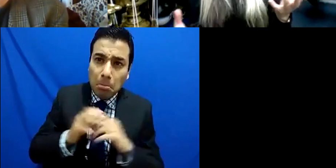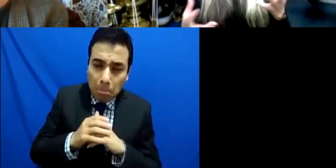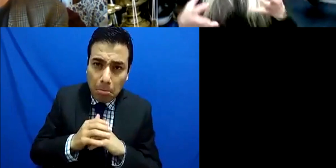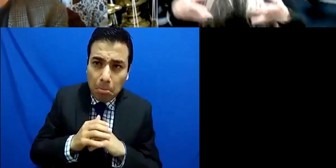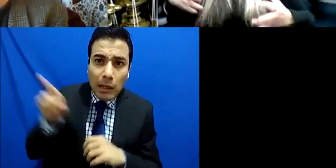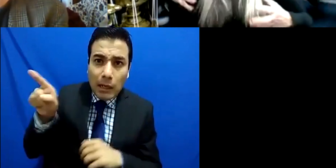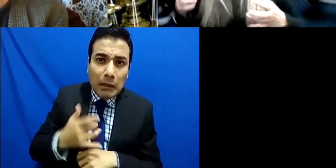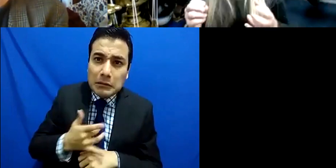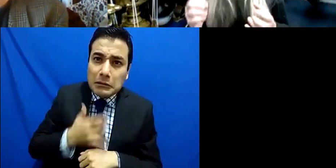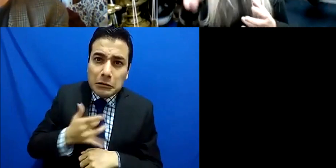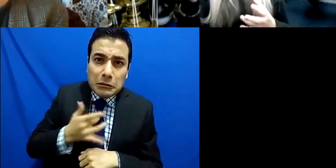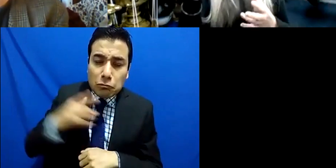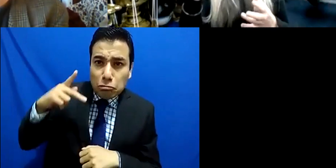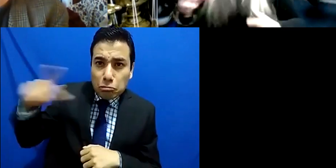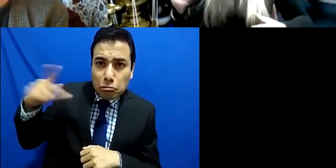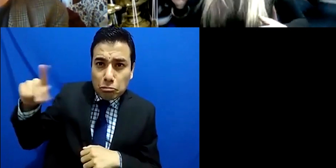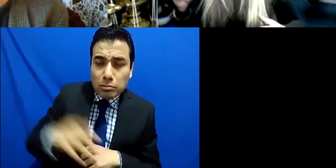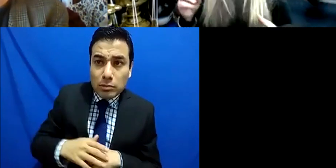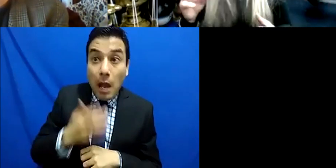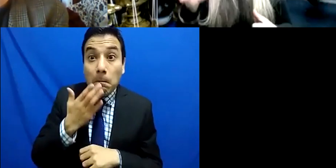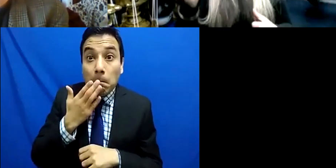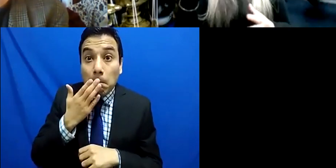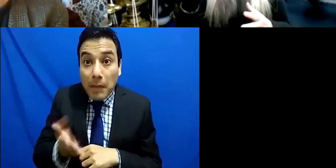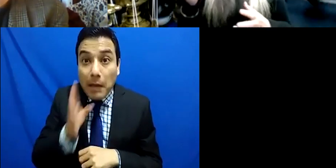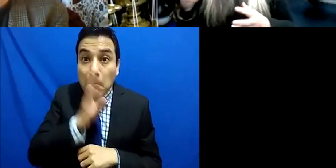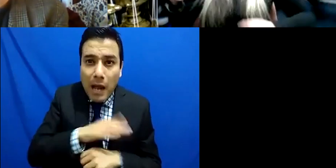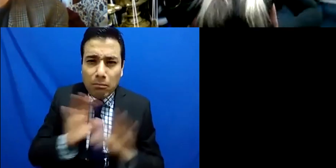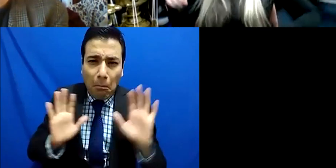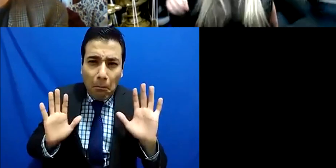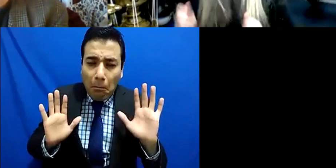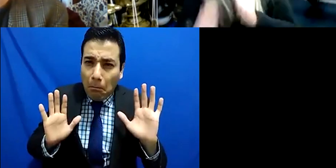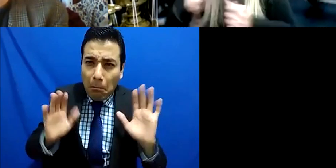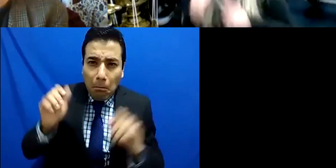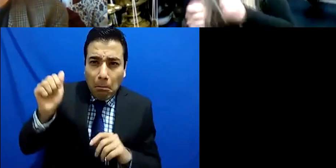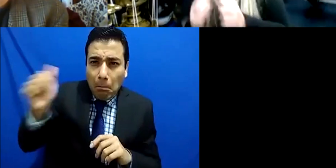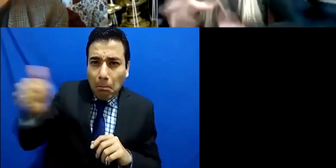quite simply a different feel it could be a tempo change it could be just a sense of touch